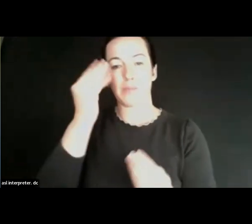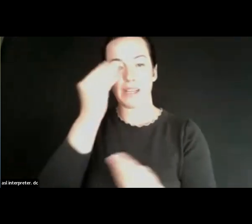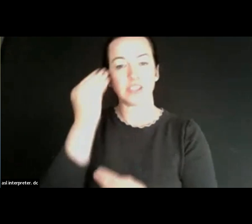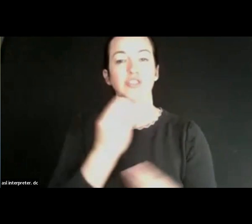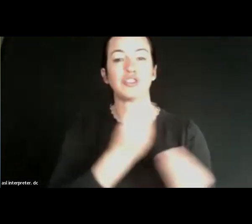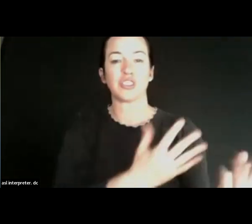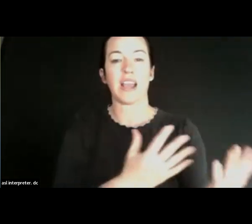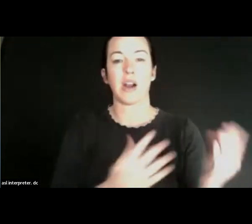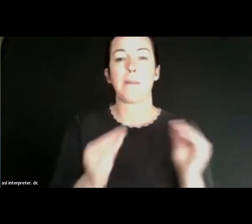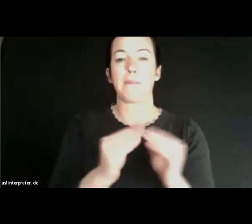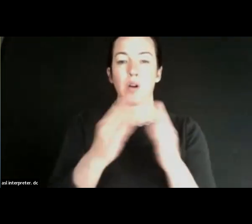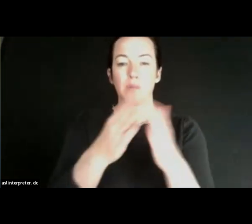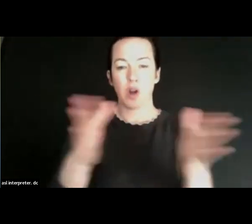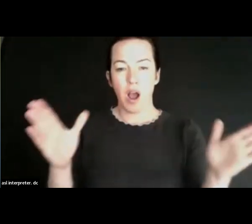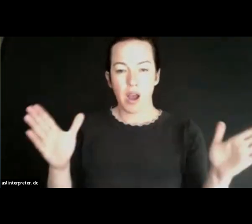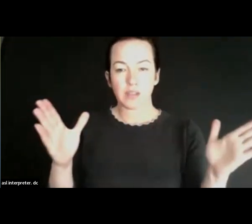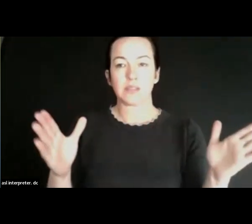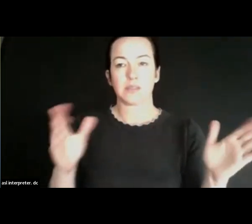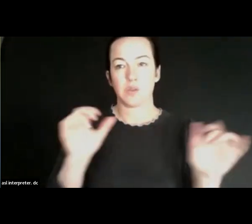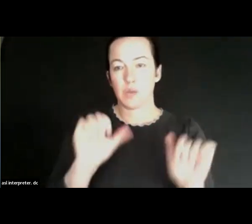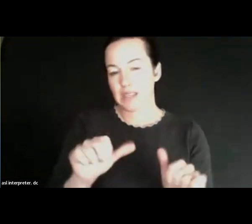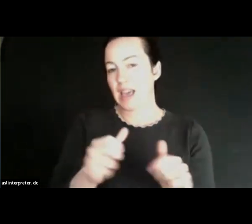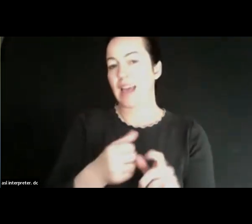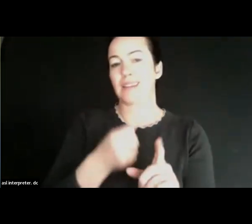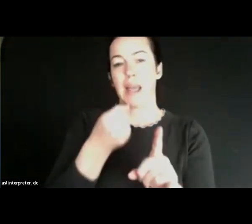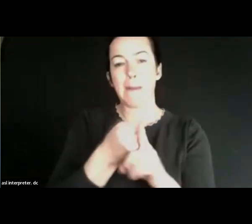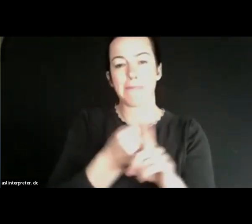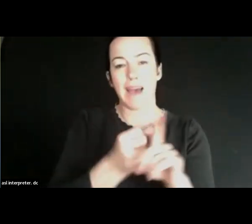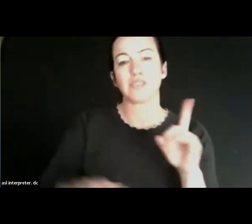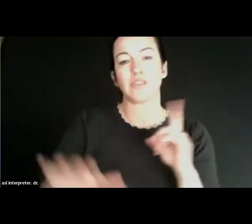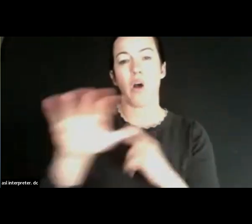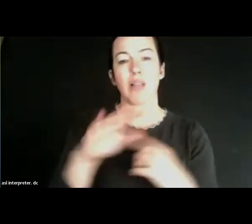more broadly.so that we can get impact across all of the health communities in California.